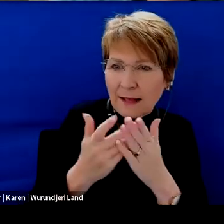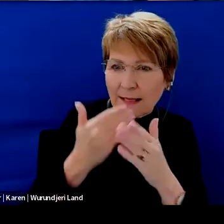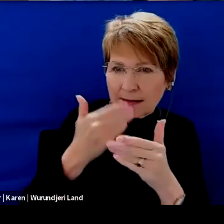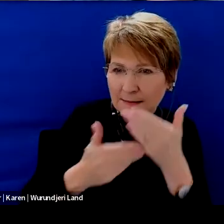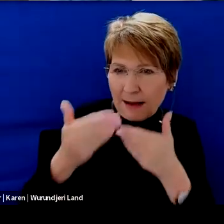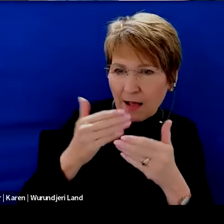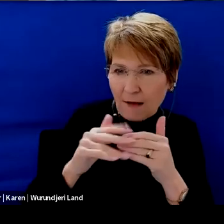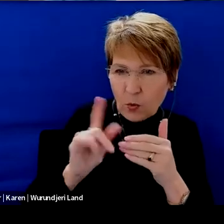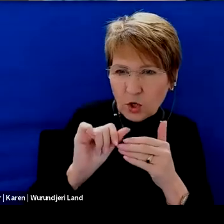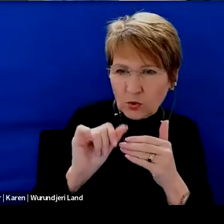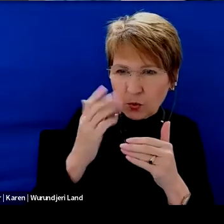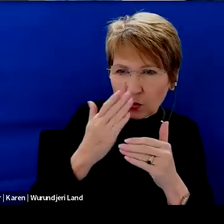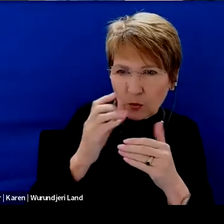policies are in place.